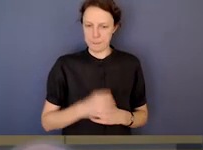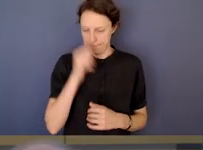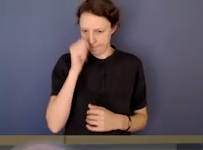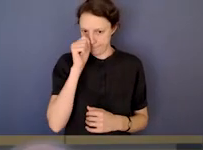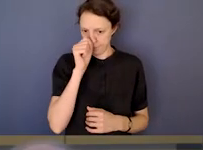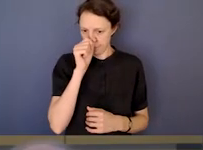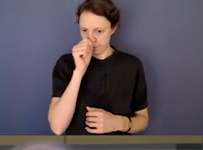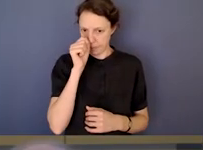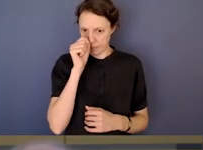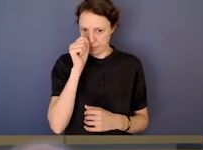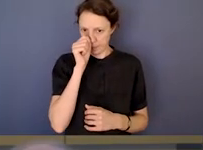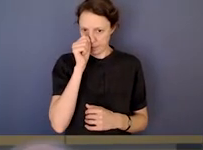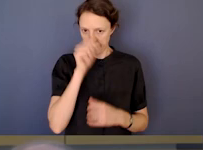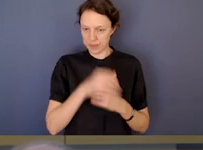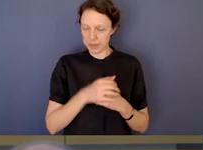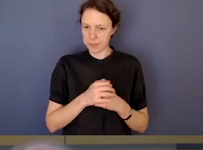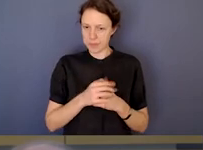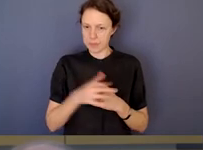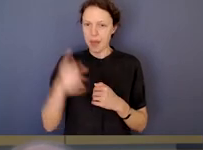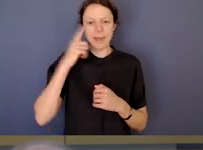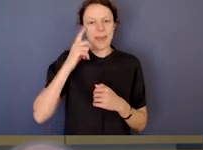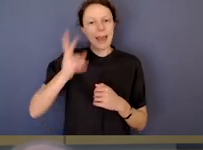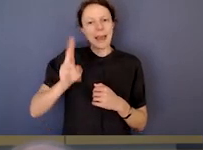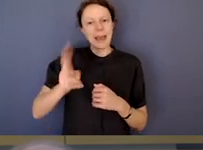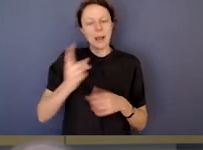Oh, to take the spectrum analogy again.